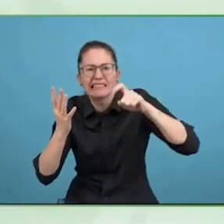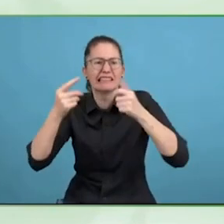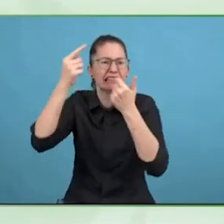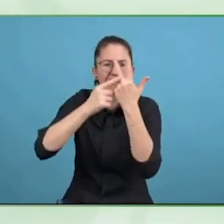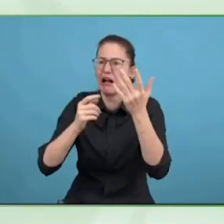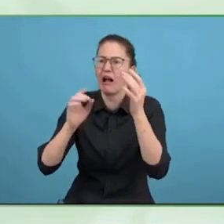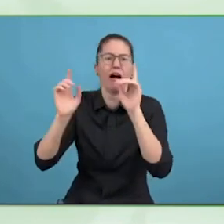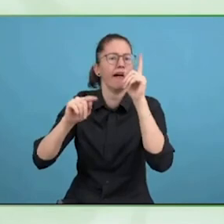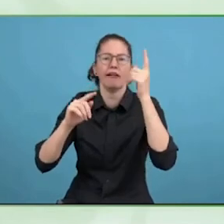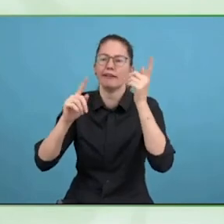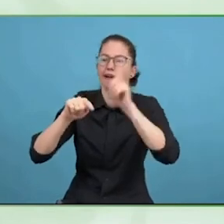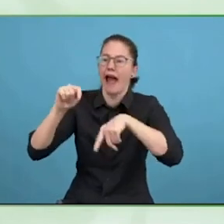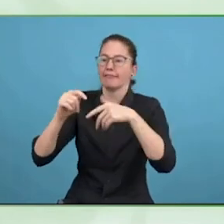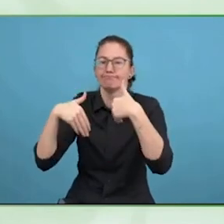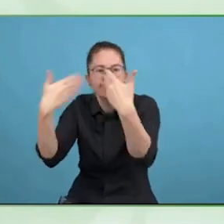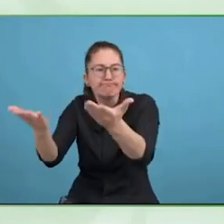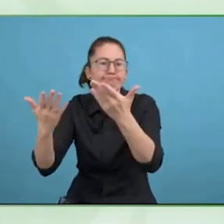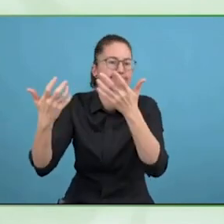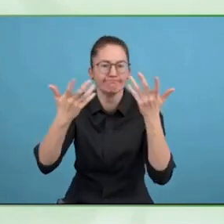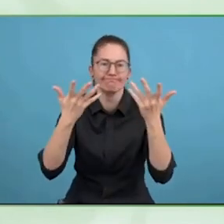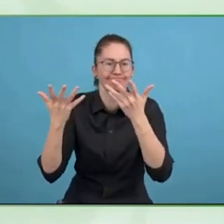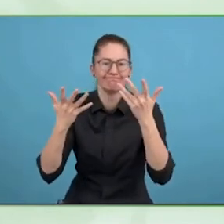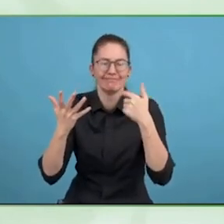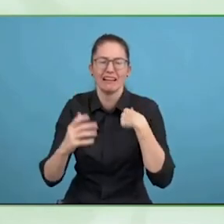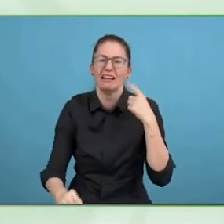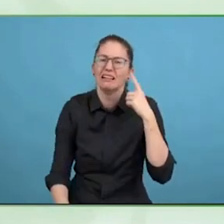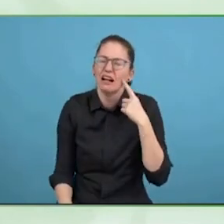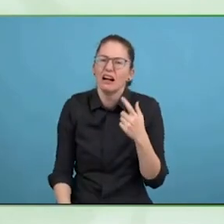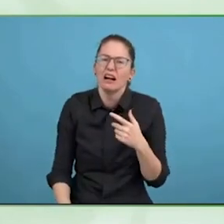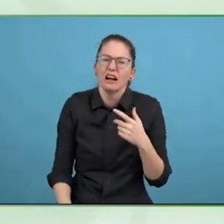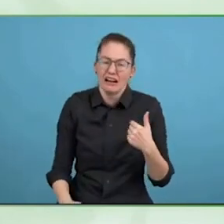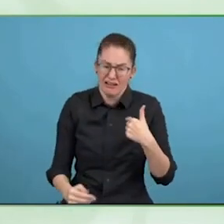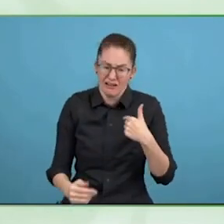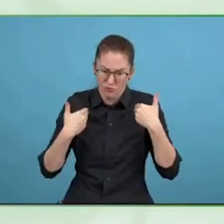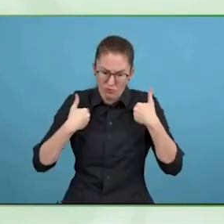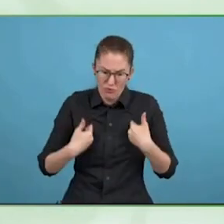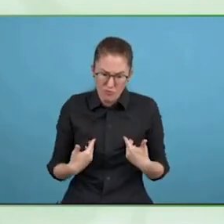It motivates me a lot to continue as long as I can in this field. Very good. Evert Jan?